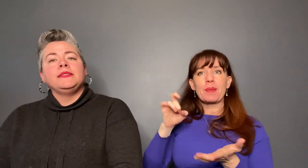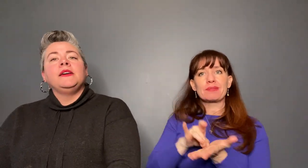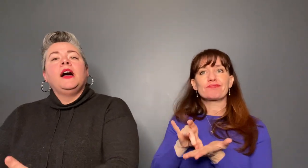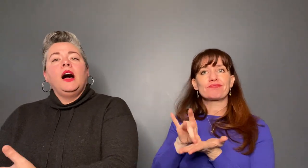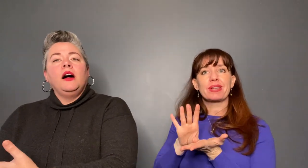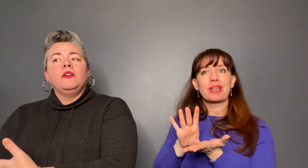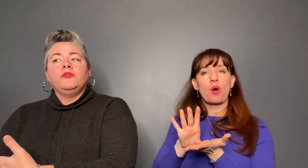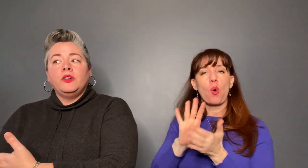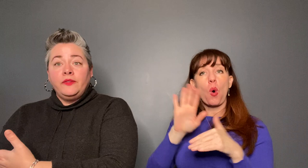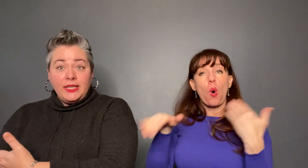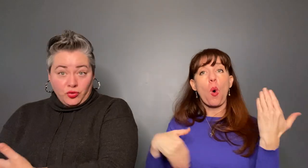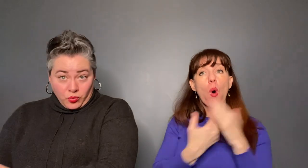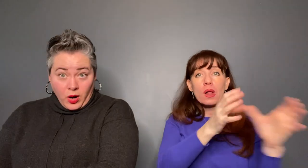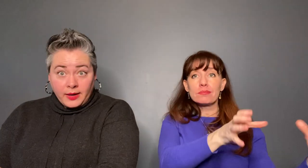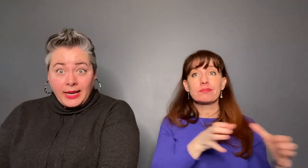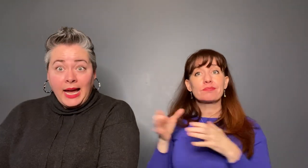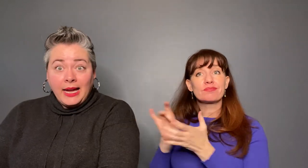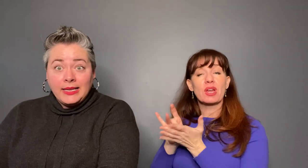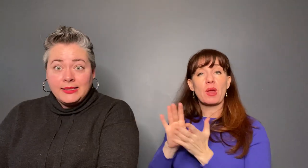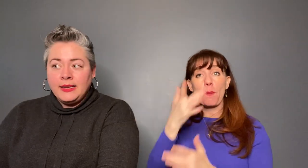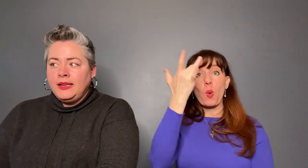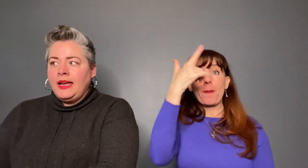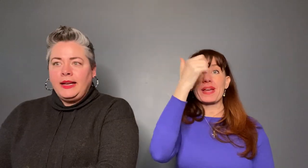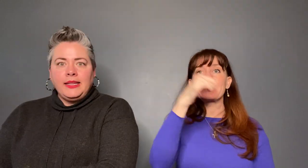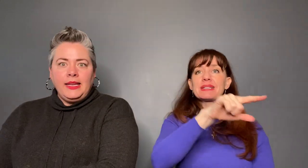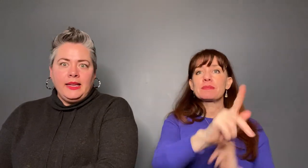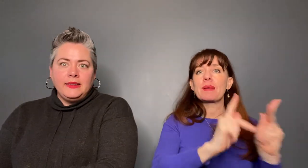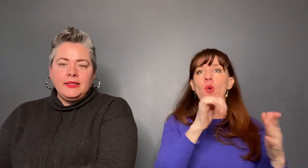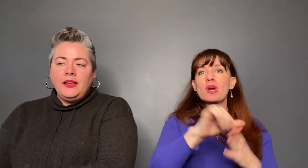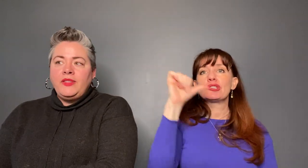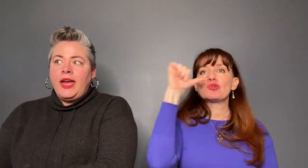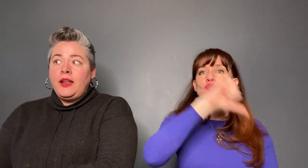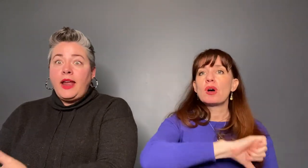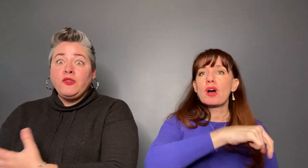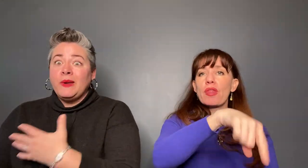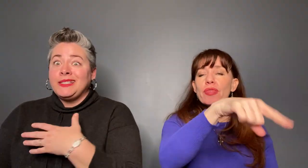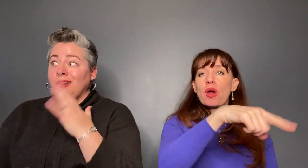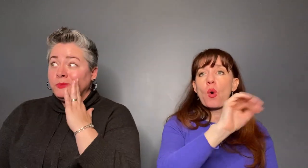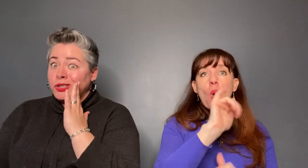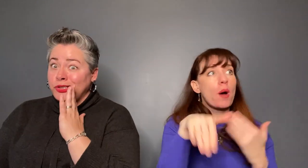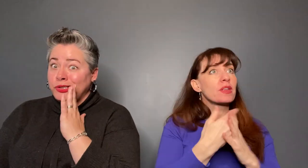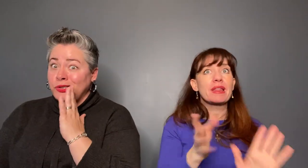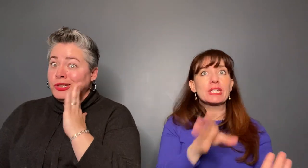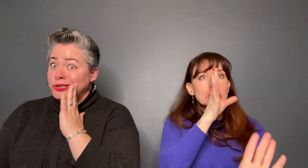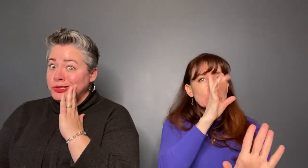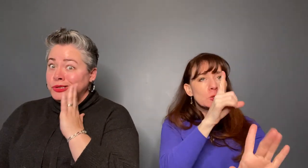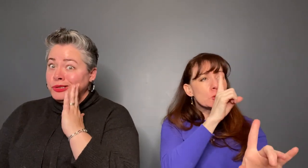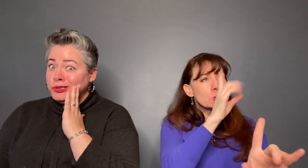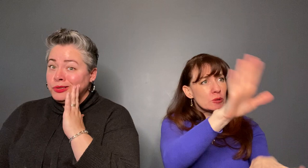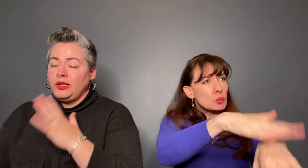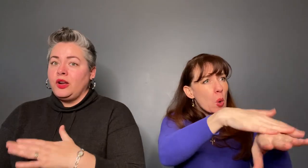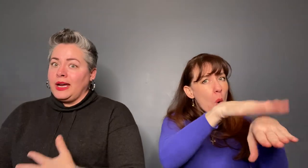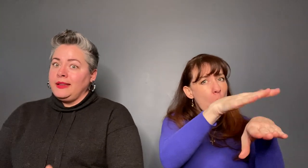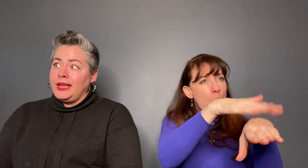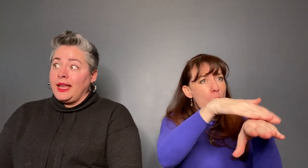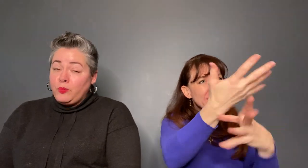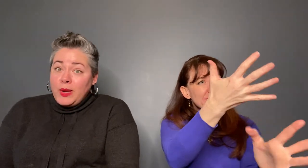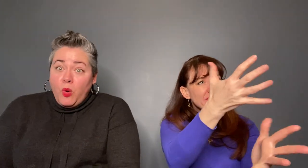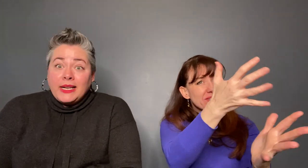kicked out because of these guys at the end. Everybody's telling them "shh shh" you know, kind of thing, we want